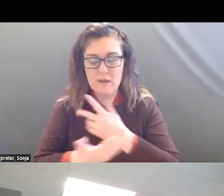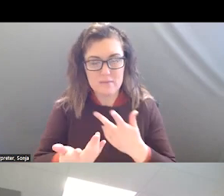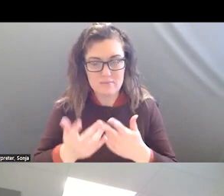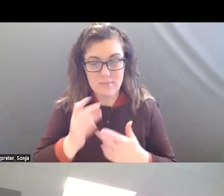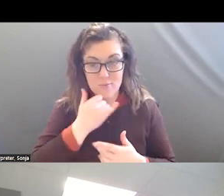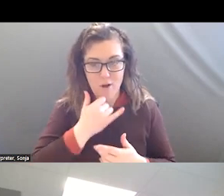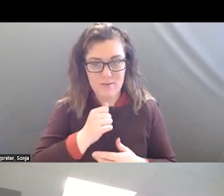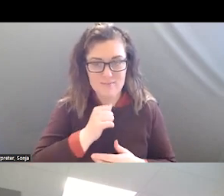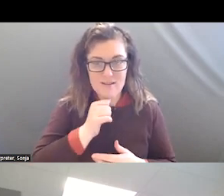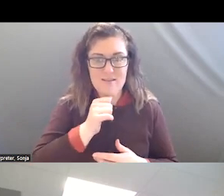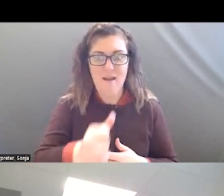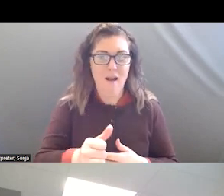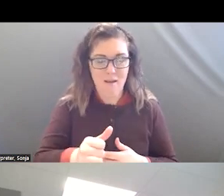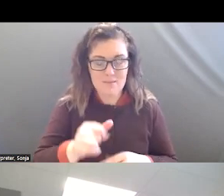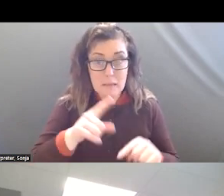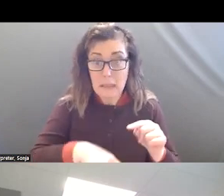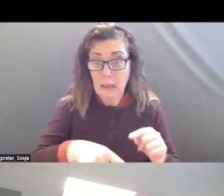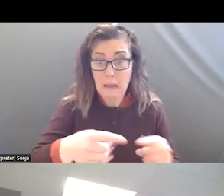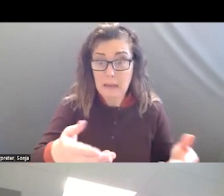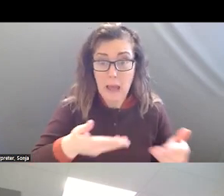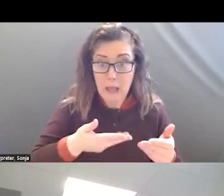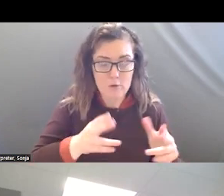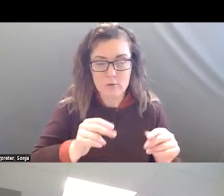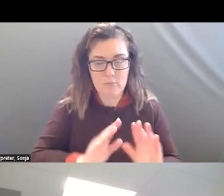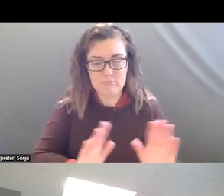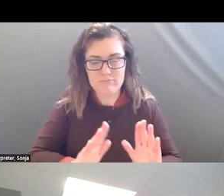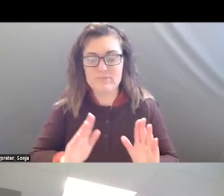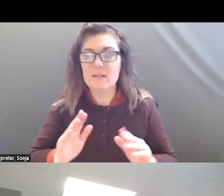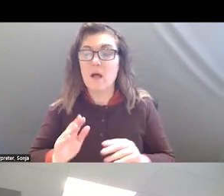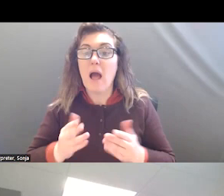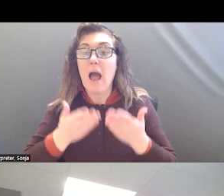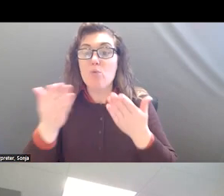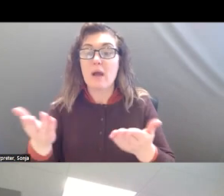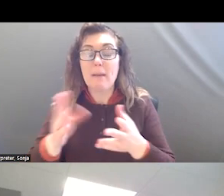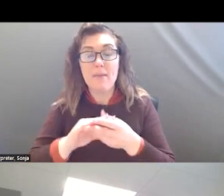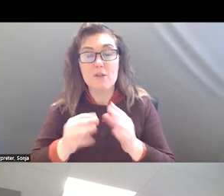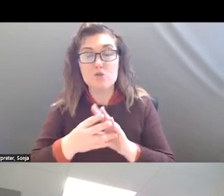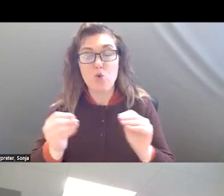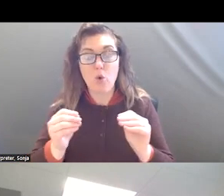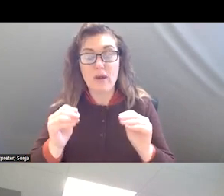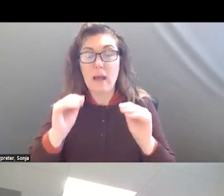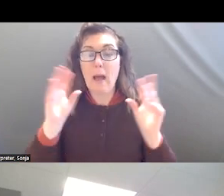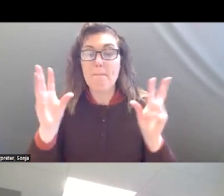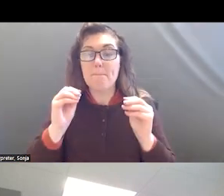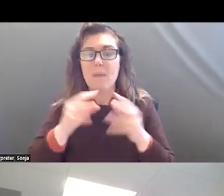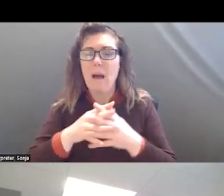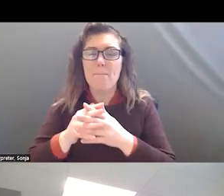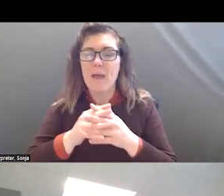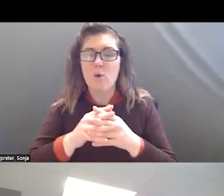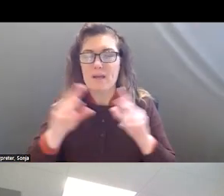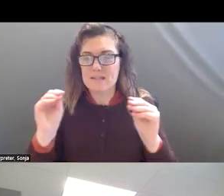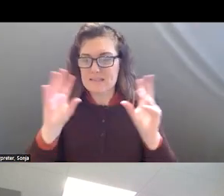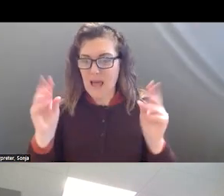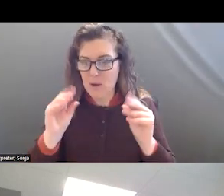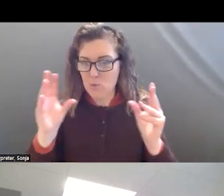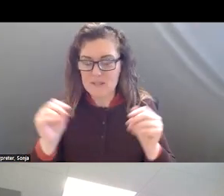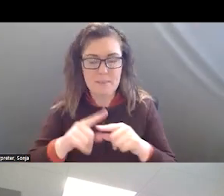AGAIN, I RECOMMEND THE STORY OF AMERICAN SIRENS. LET ME MENTION A COUPLE OF THINGS.